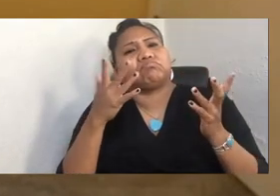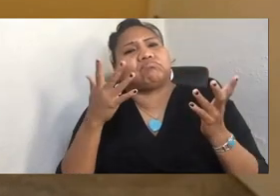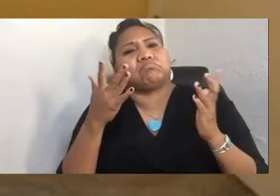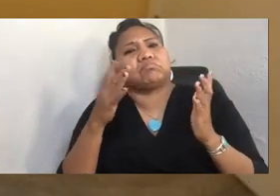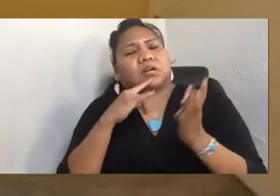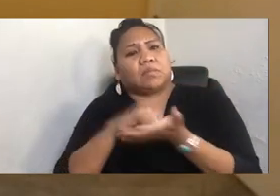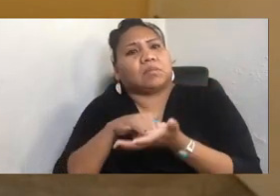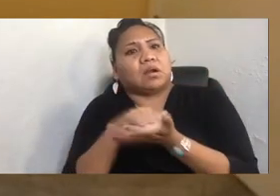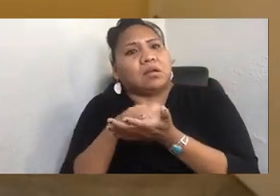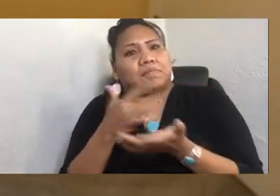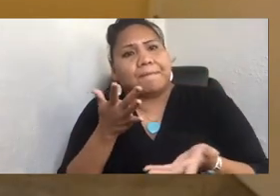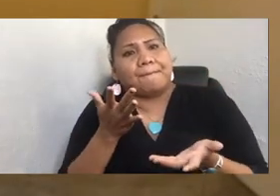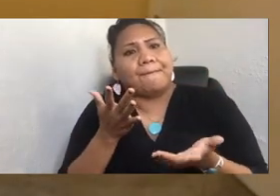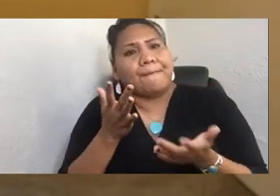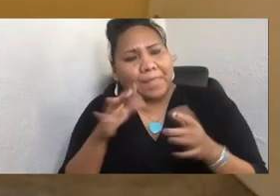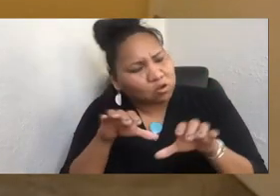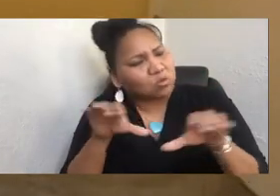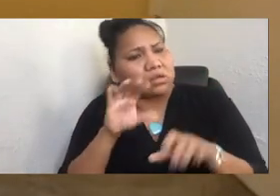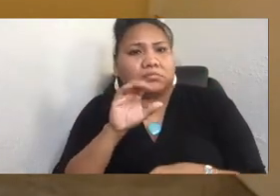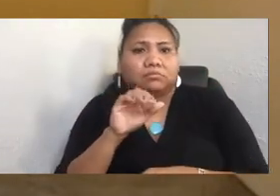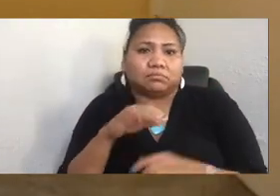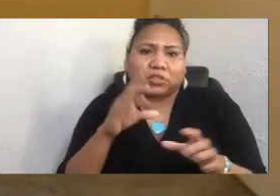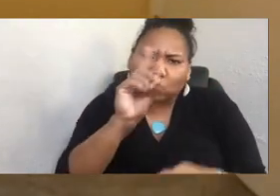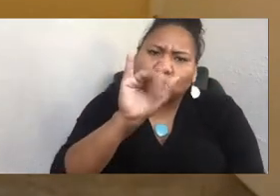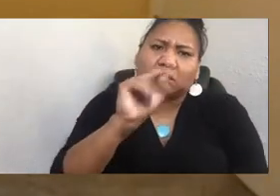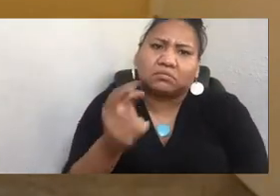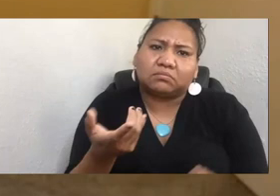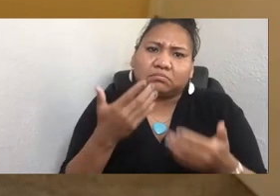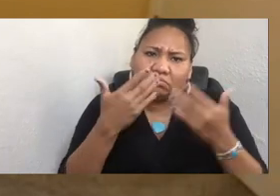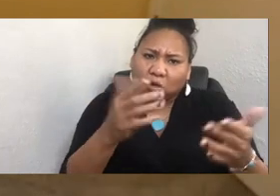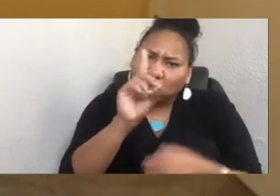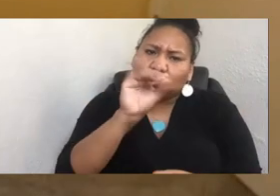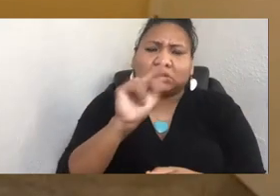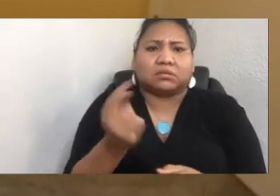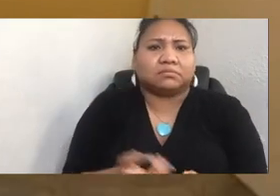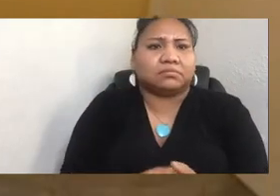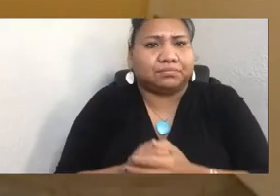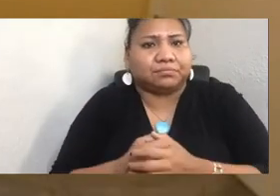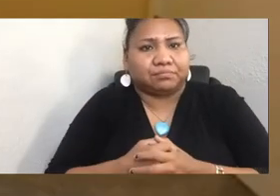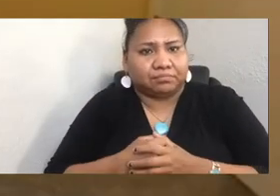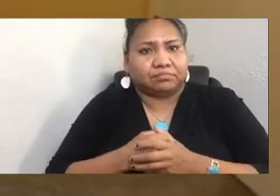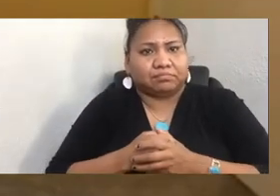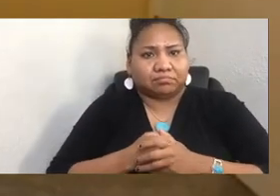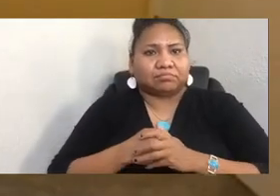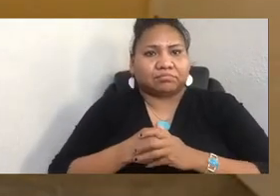I think that there's real power in going on the road.